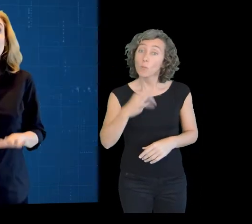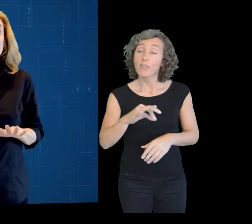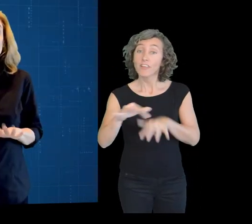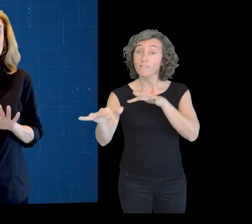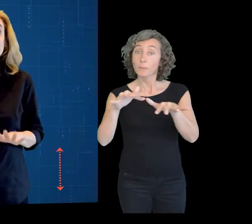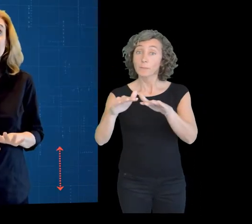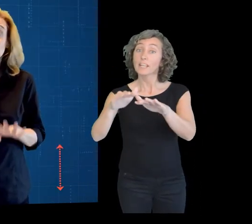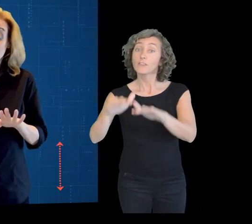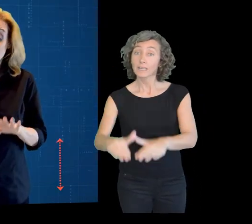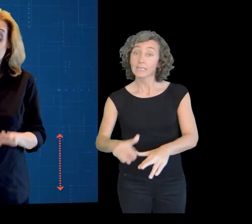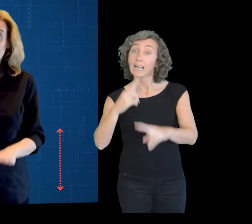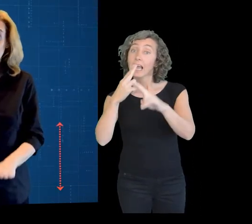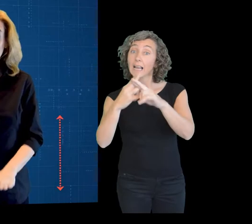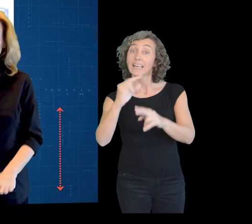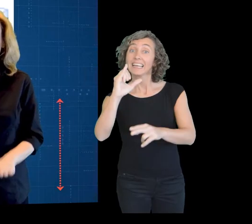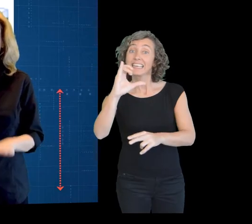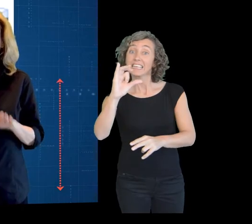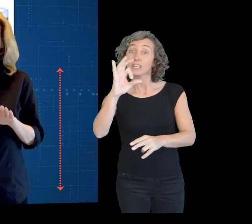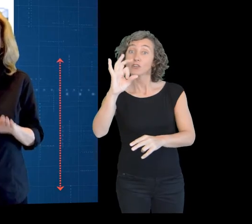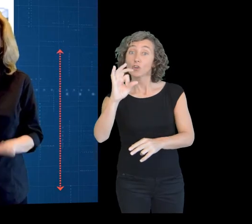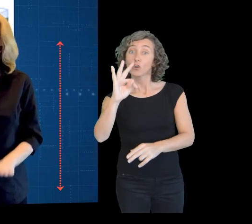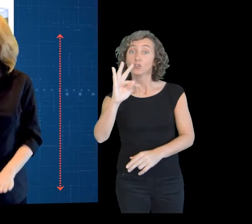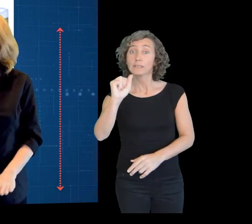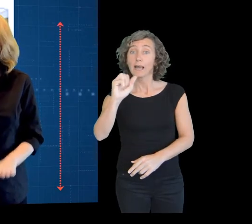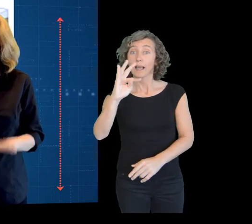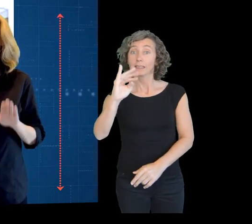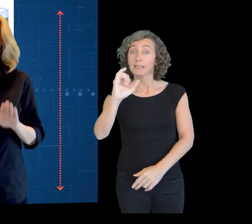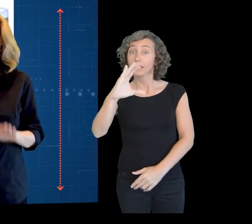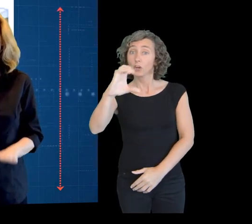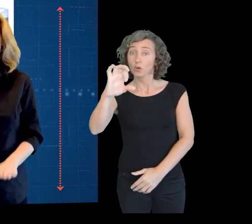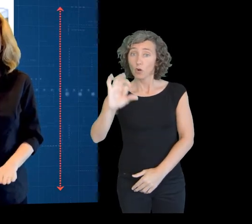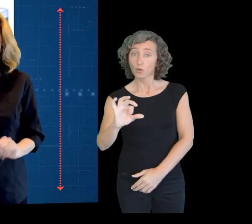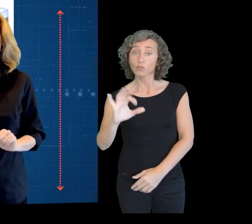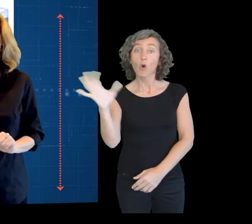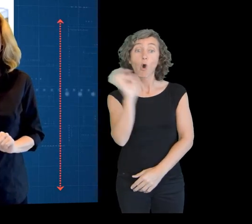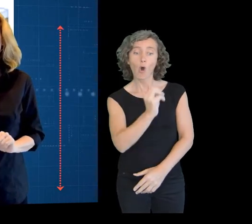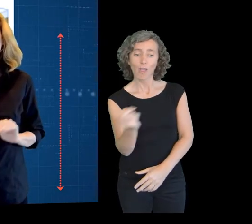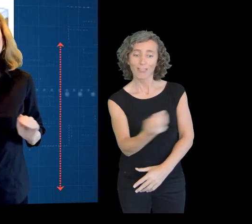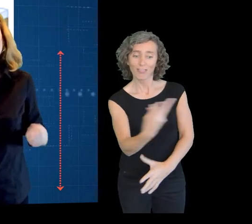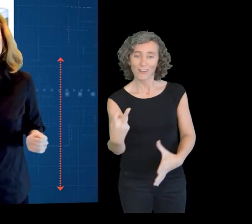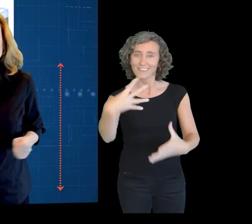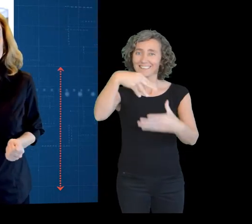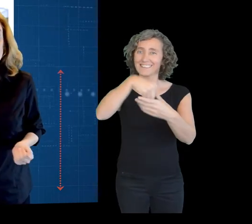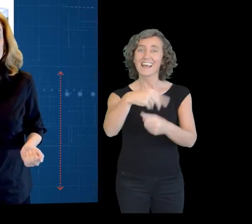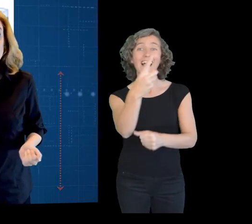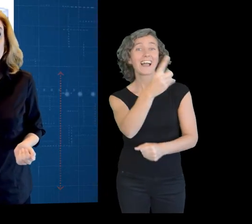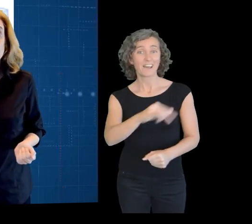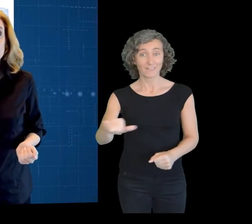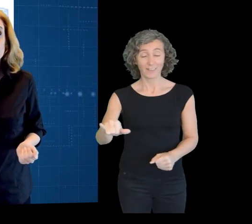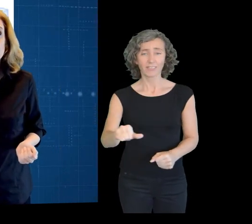They can also be vertical. These are the isostatic movements. Or both at the same time.